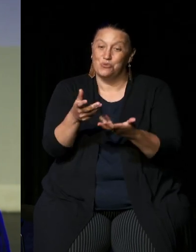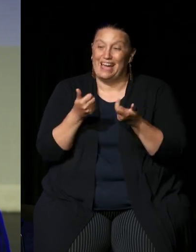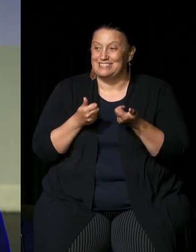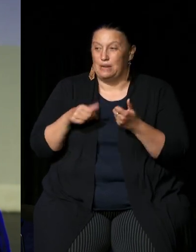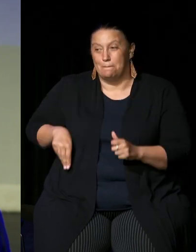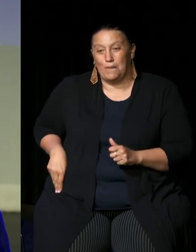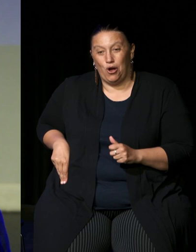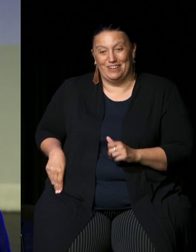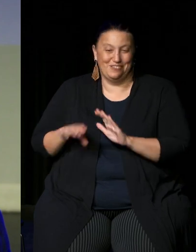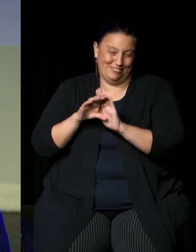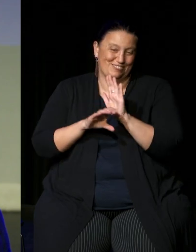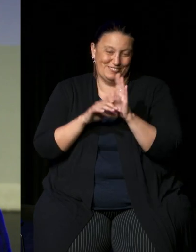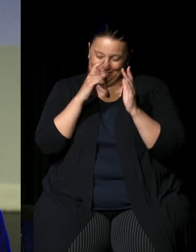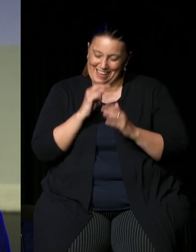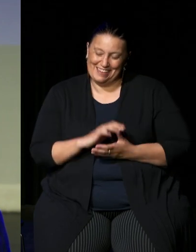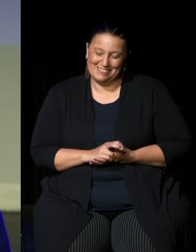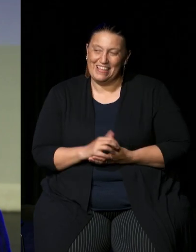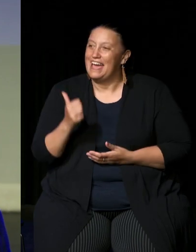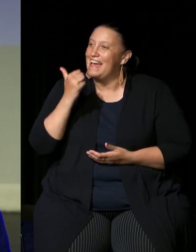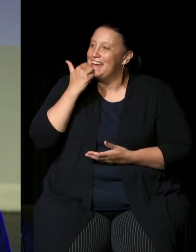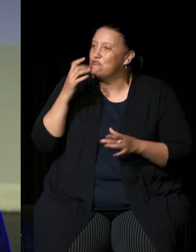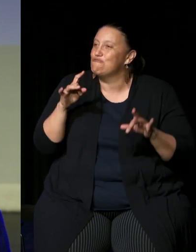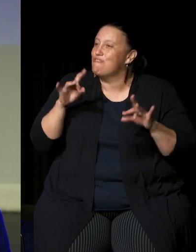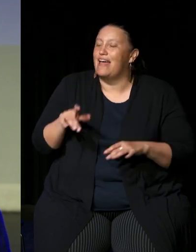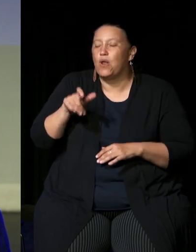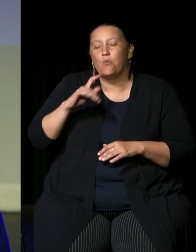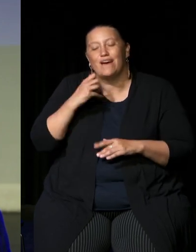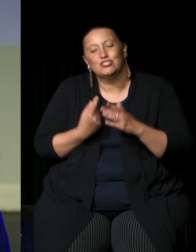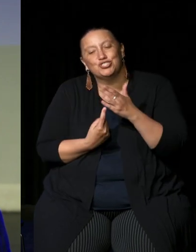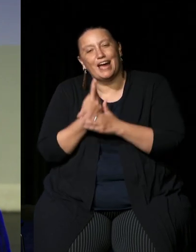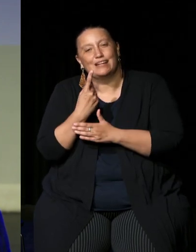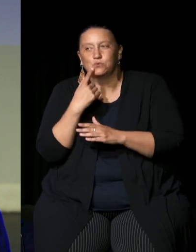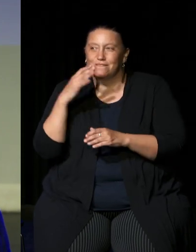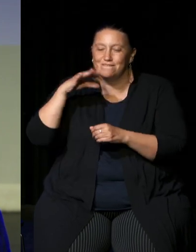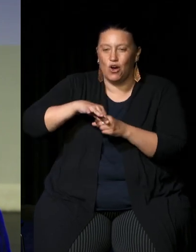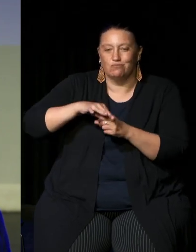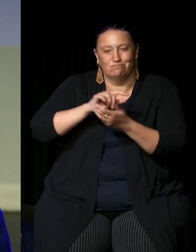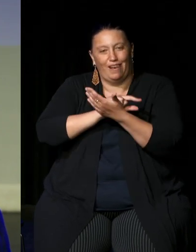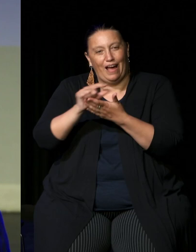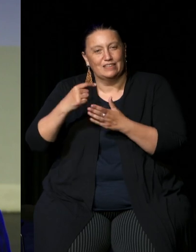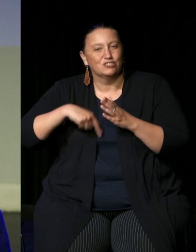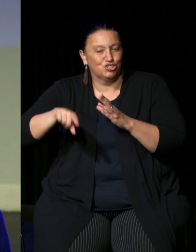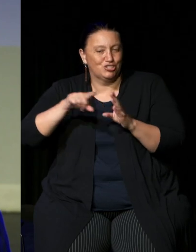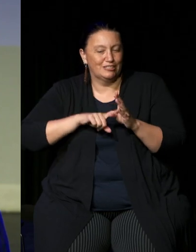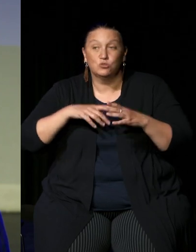and every Australian will obviously have a chance to vote on this later in the year so today is the